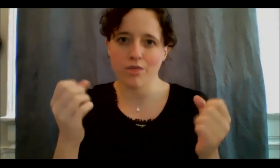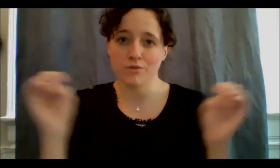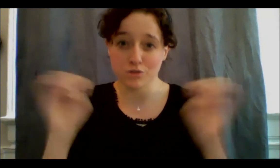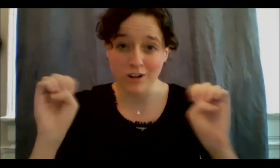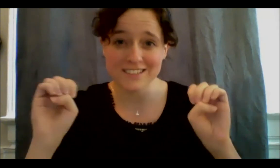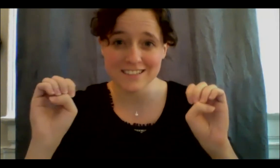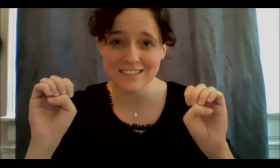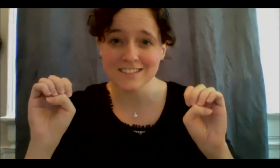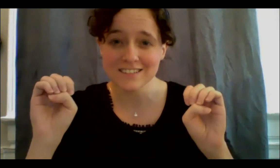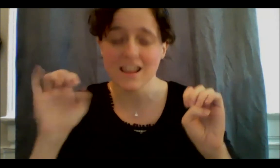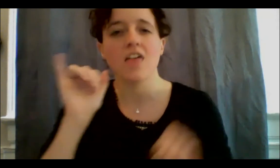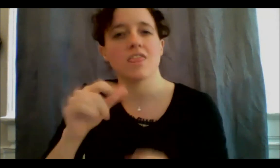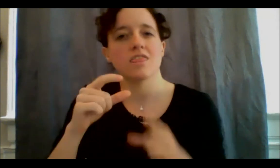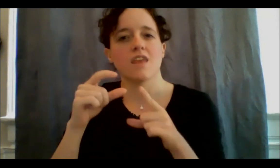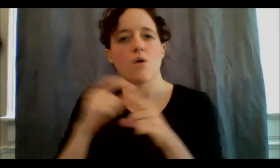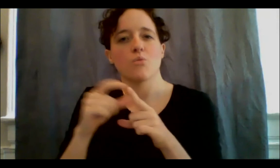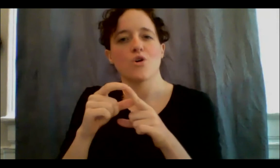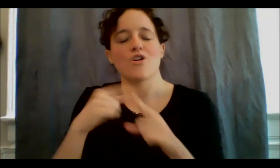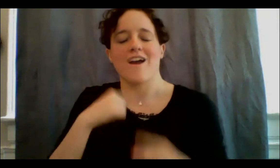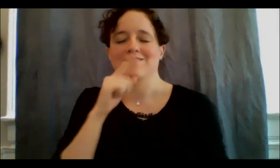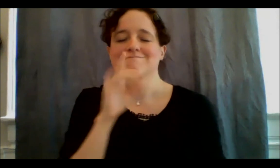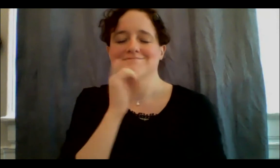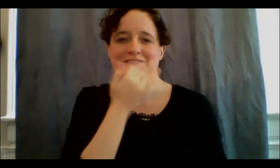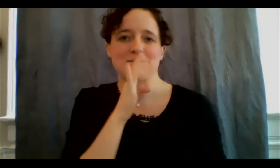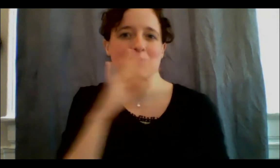the word in Spanish? Pandemia. So, that means I'm very excited about the